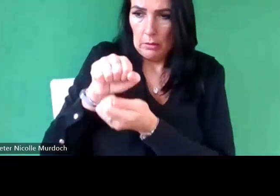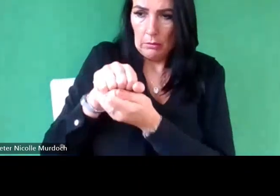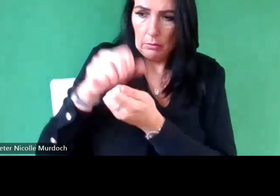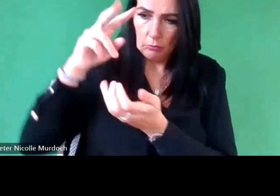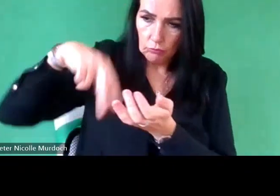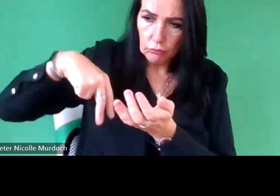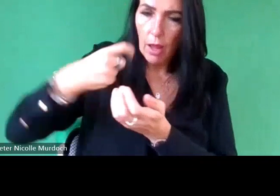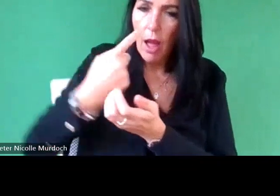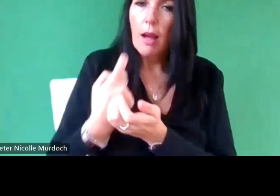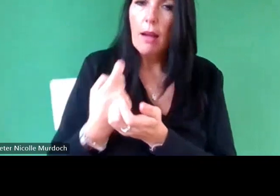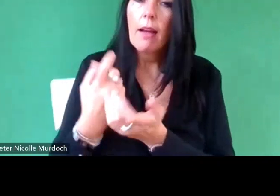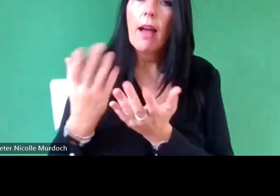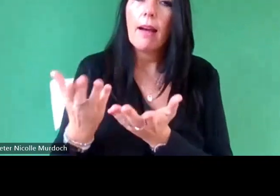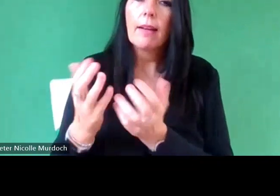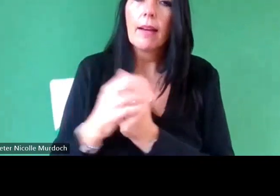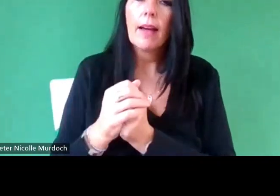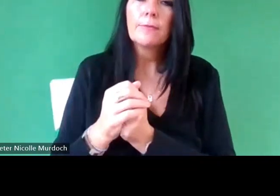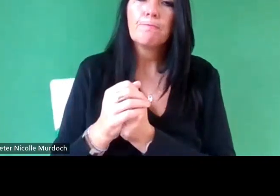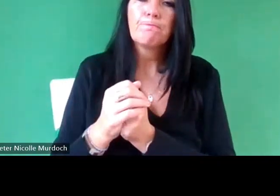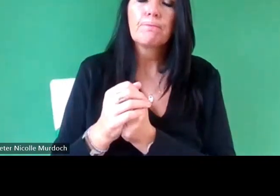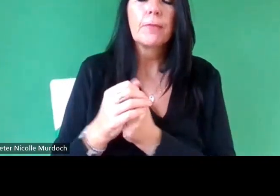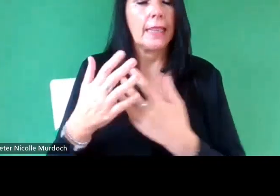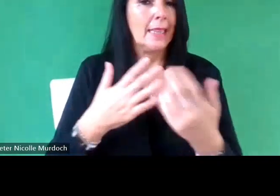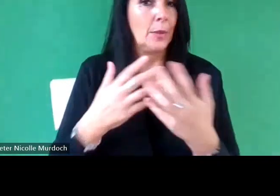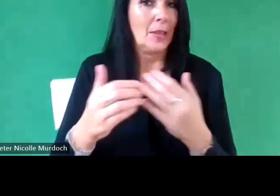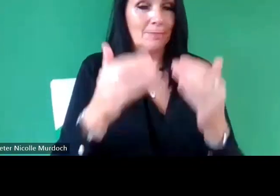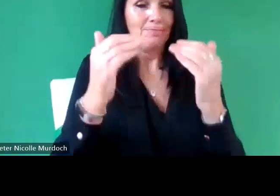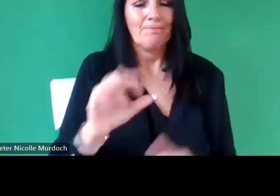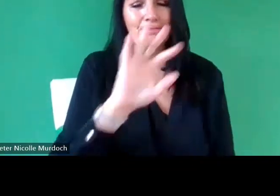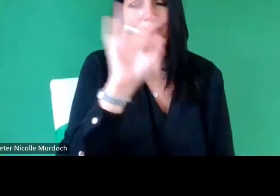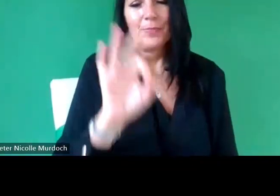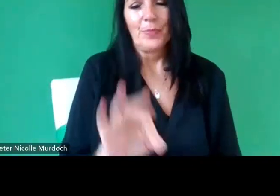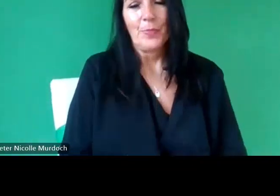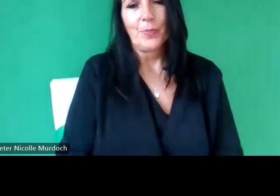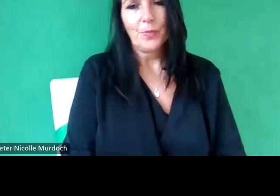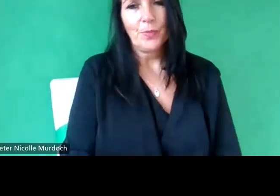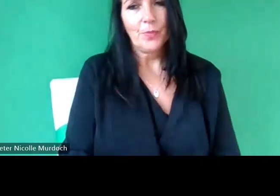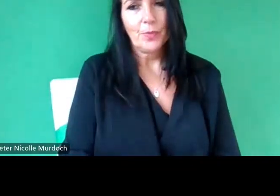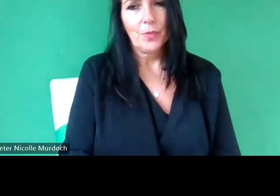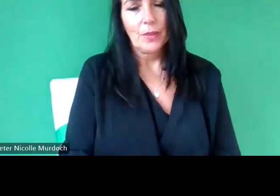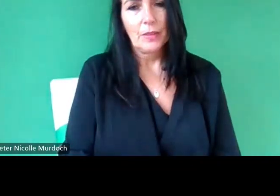that we have to bring into that as well anyway On To The Next Step so I've got a question for Neil